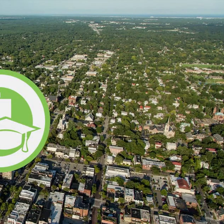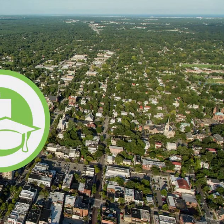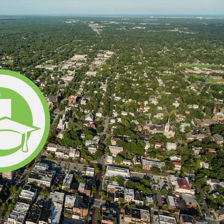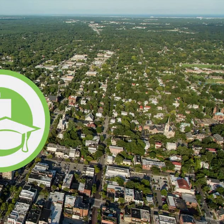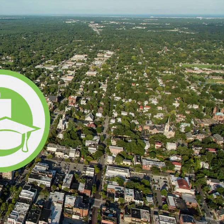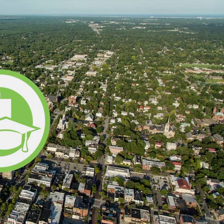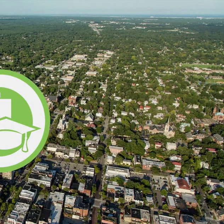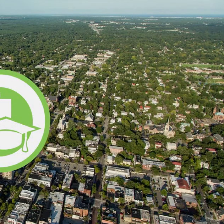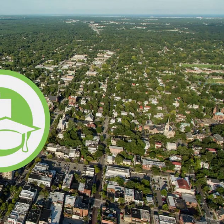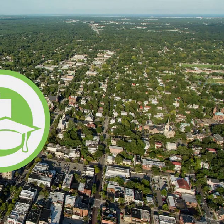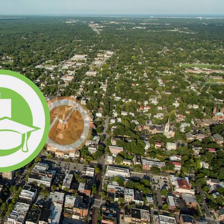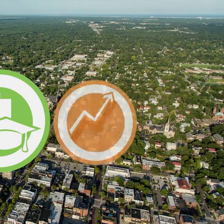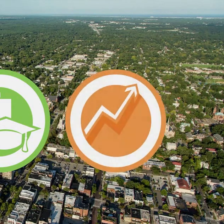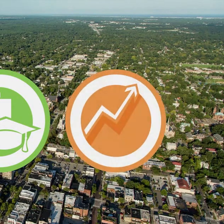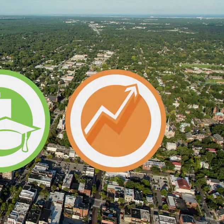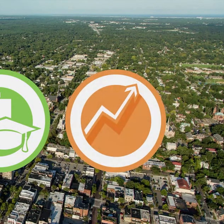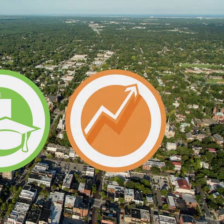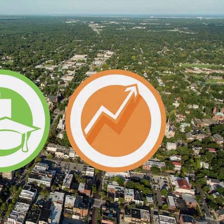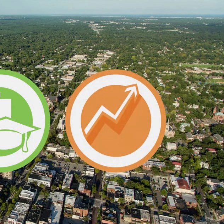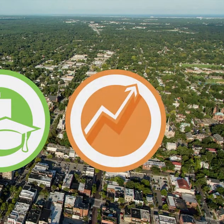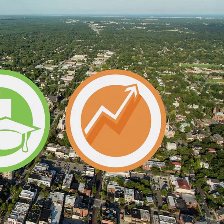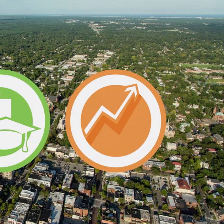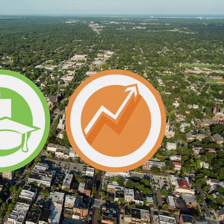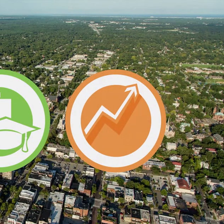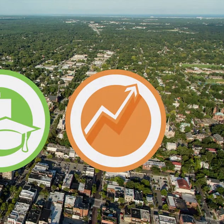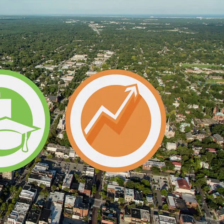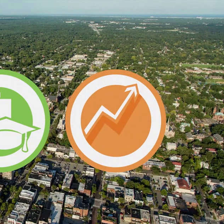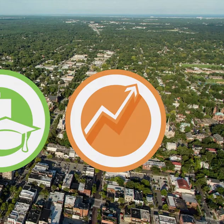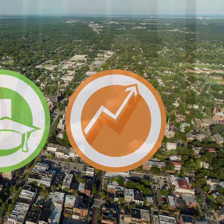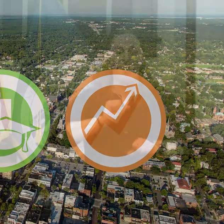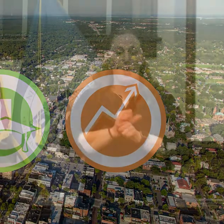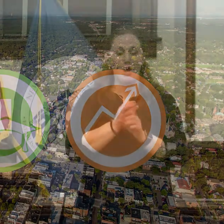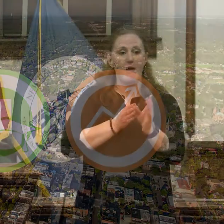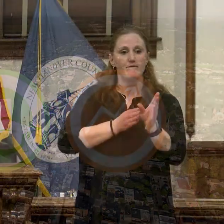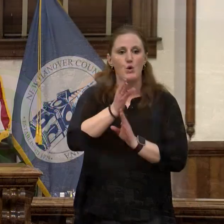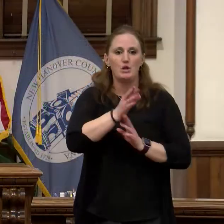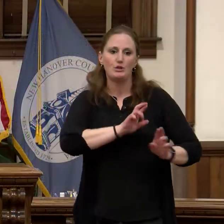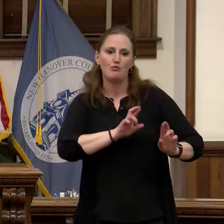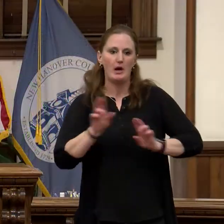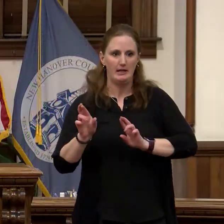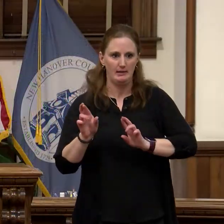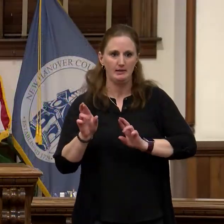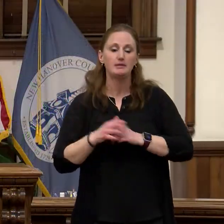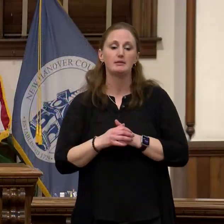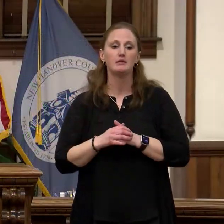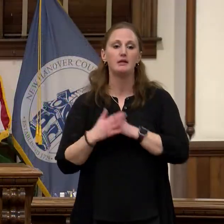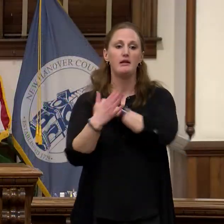employment and workforce readiness.The county provides plans to provide three